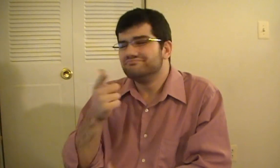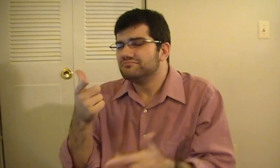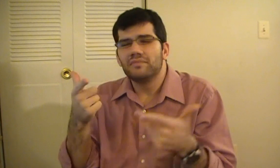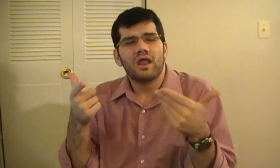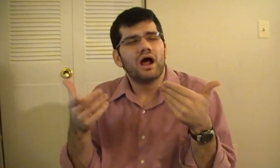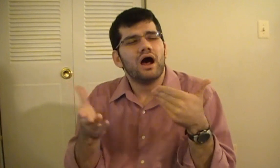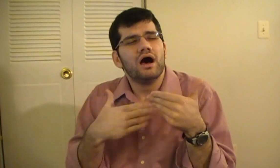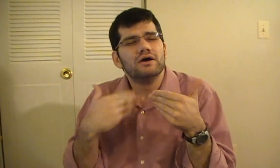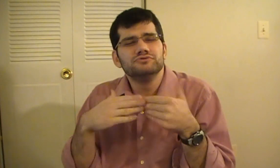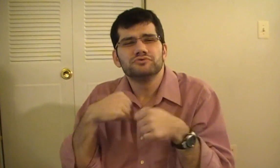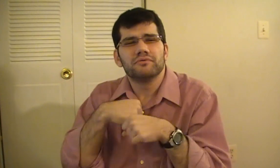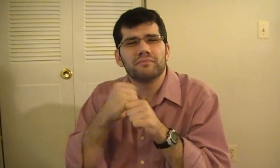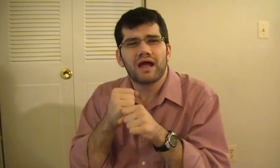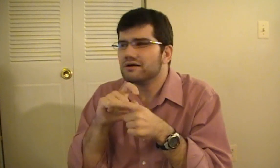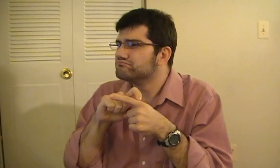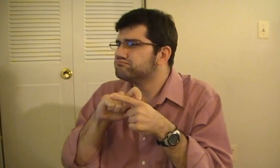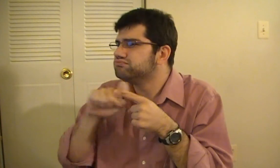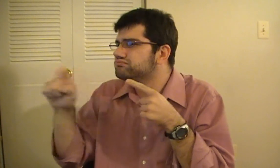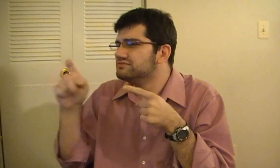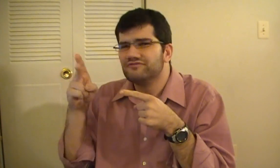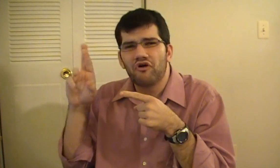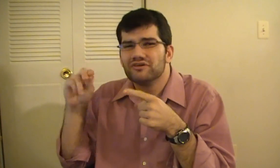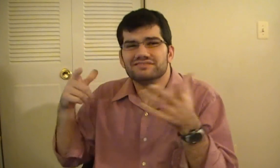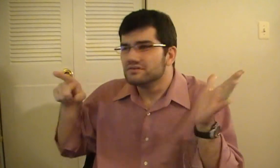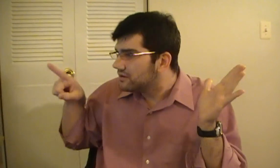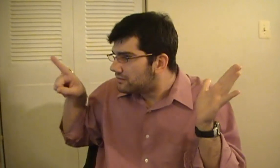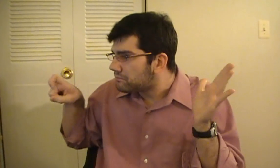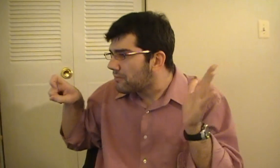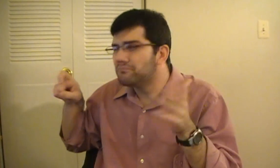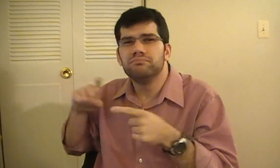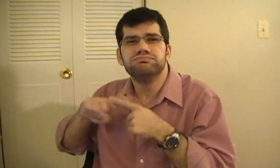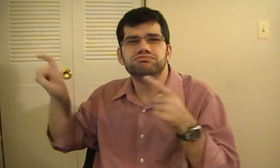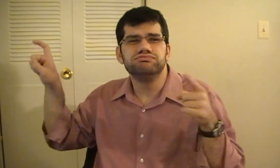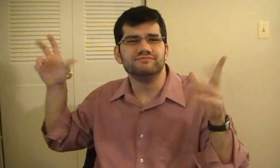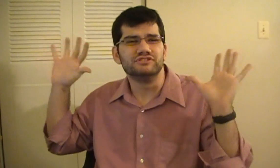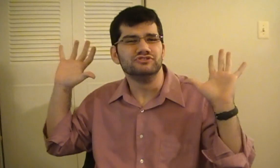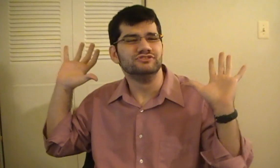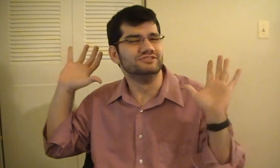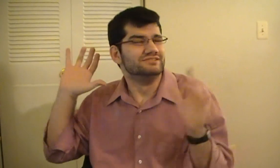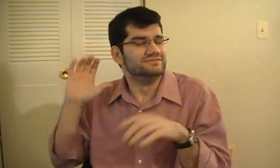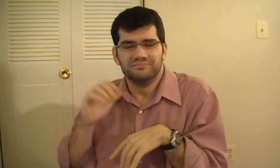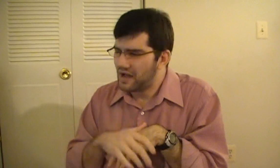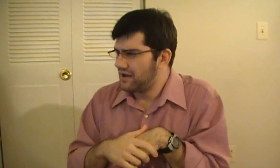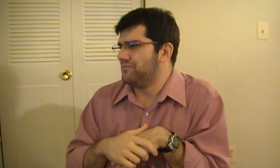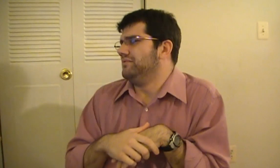It was so easy, just a few clicks to make a VRS call.